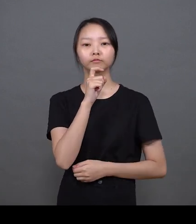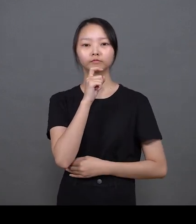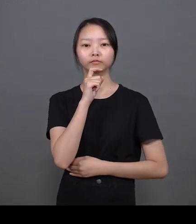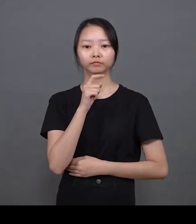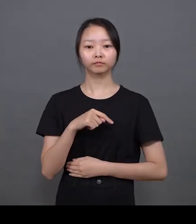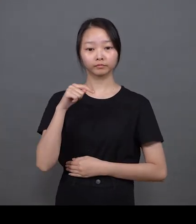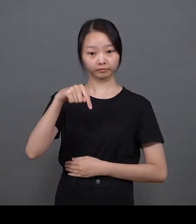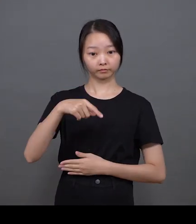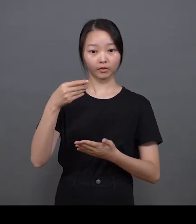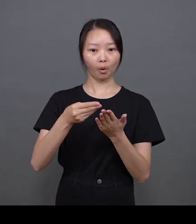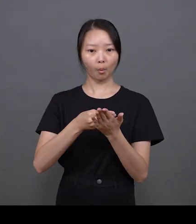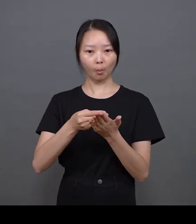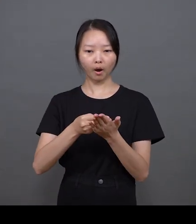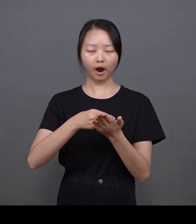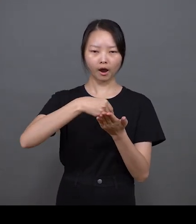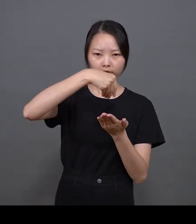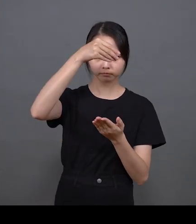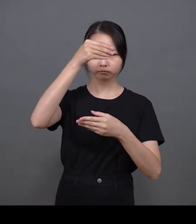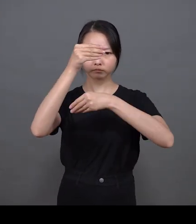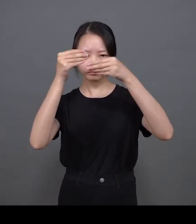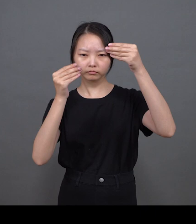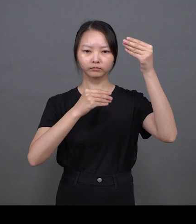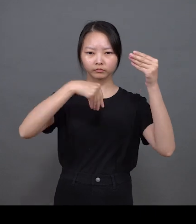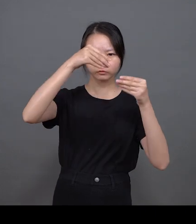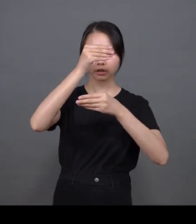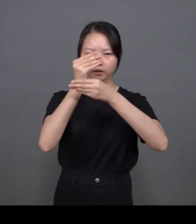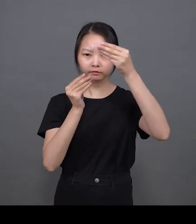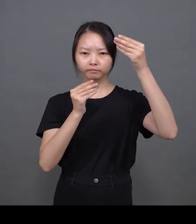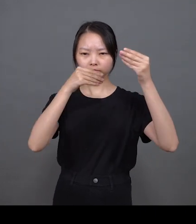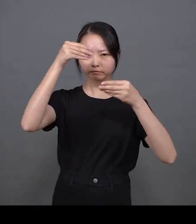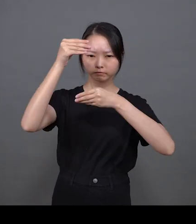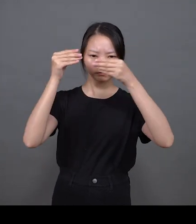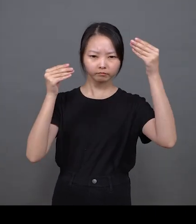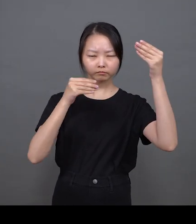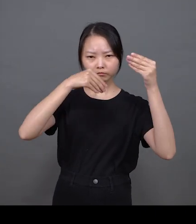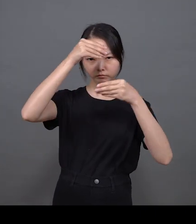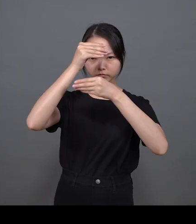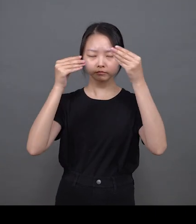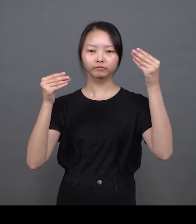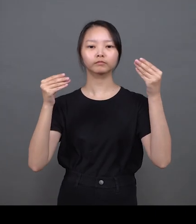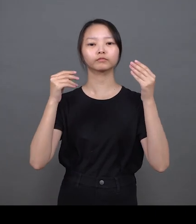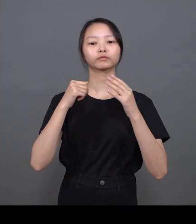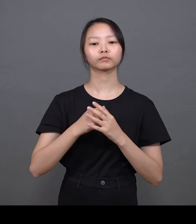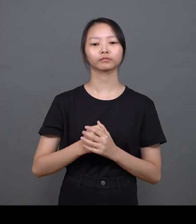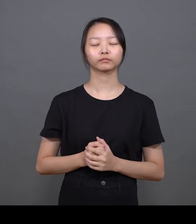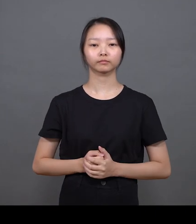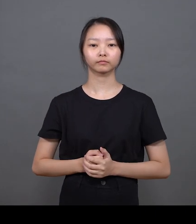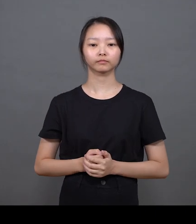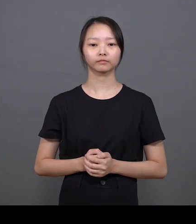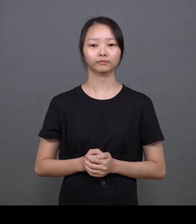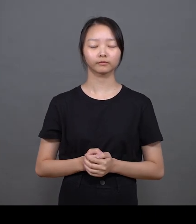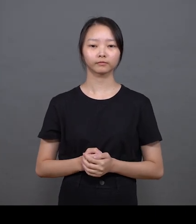are crisscrossing and overlapping in a two-dimensional space